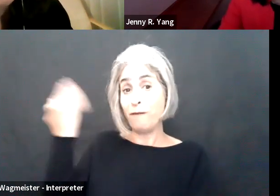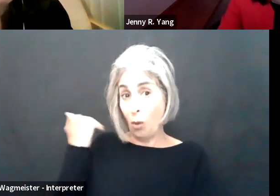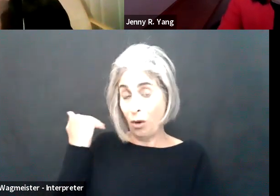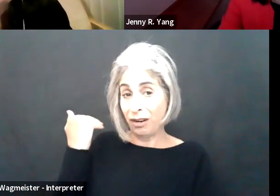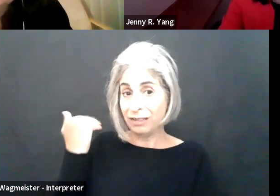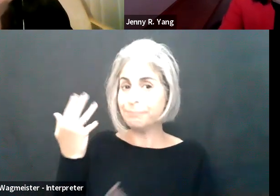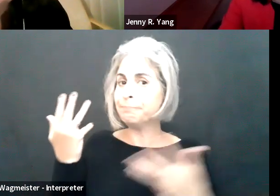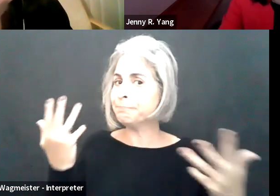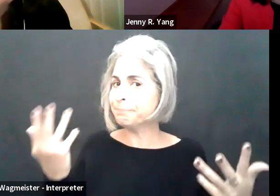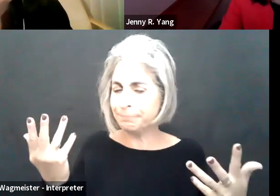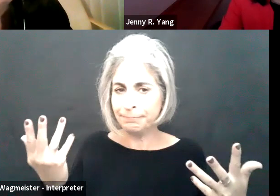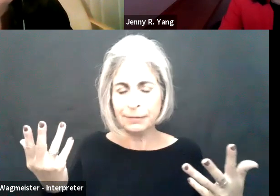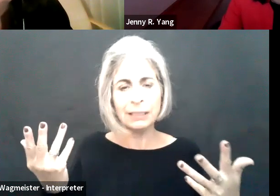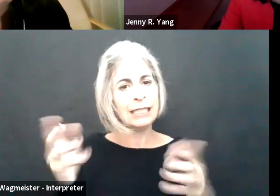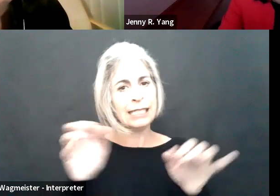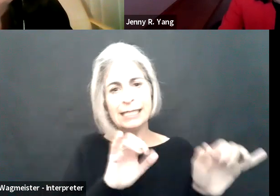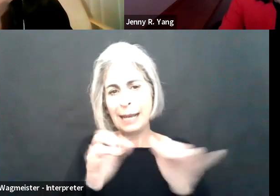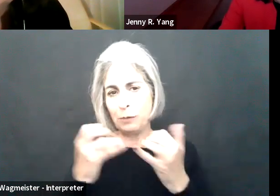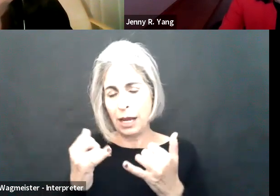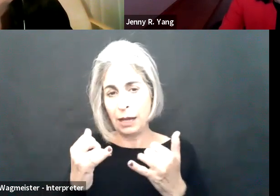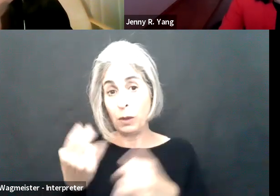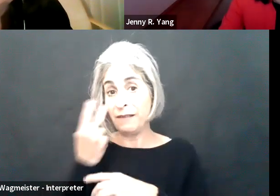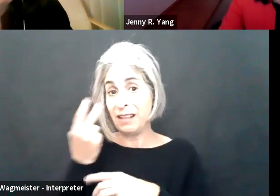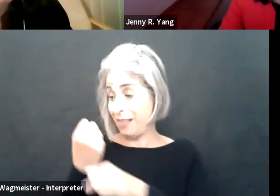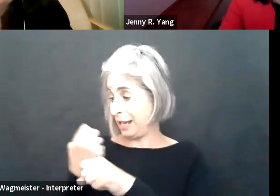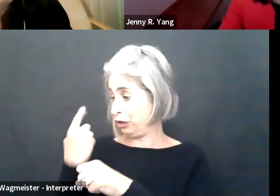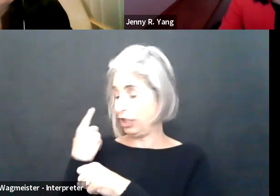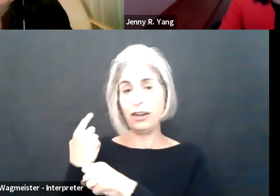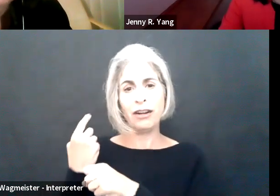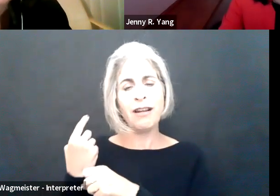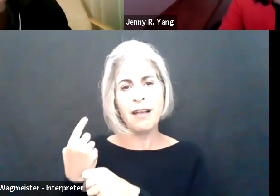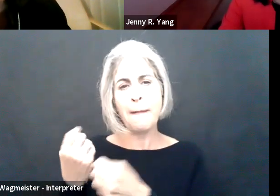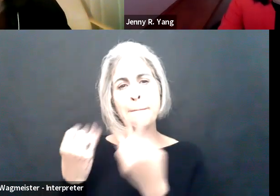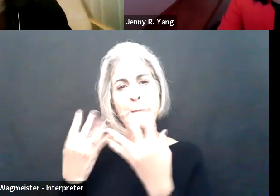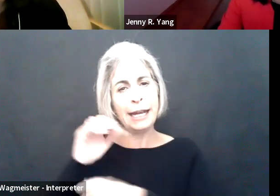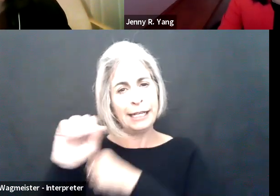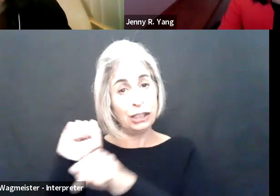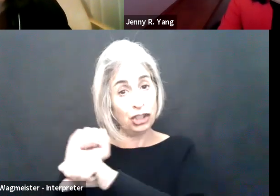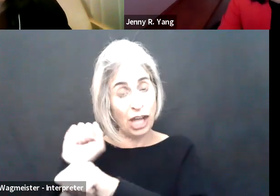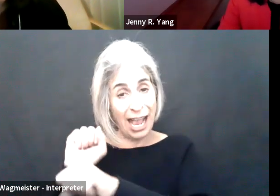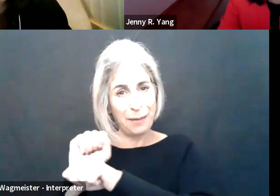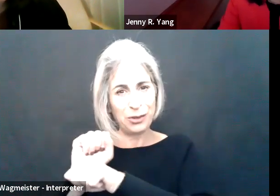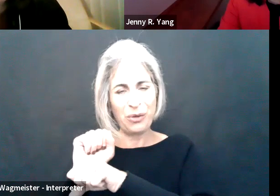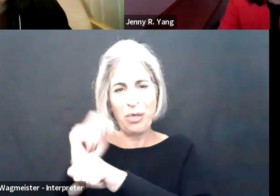previously denied request to telework, it can rest on that same basis today. Because what we've seen over the past